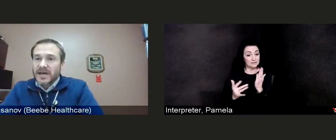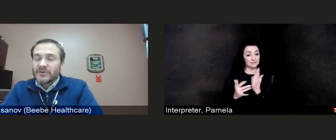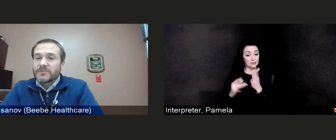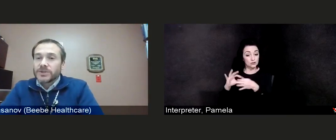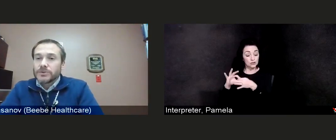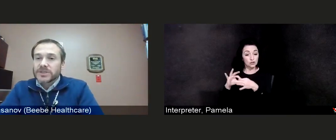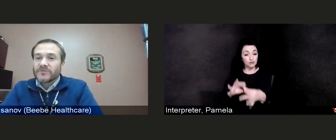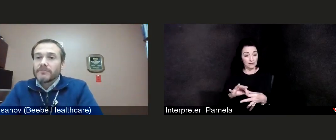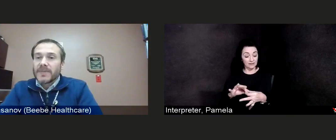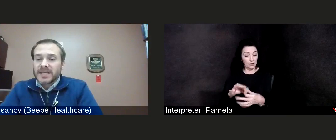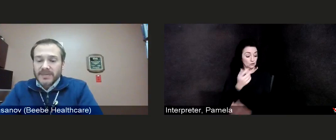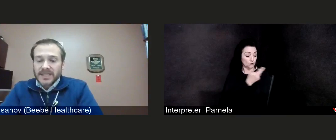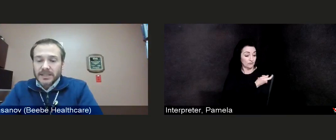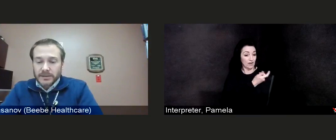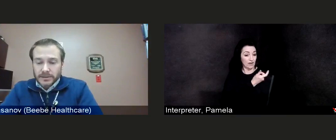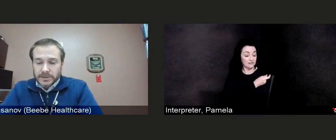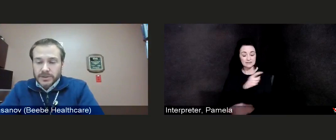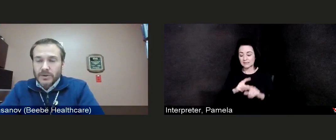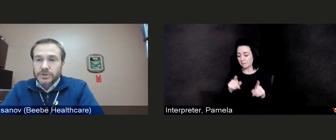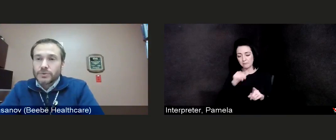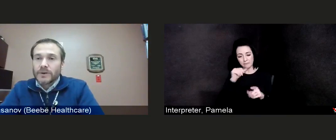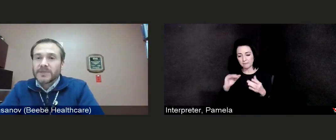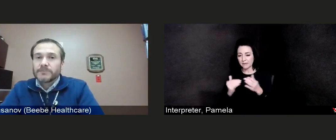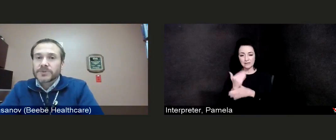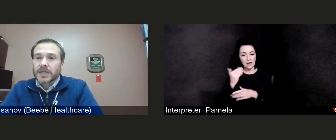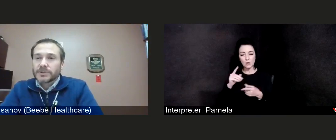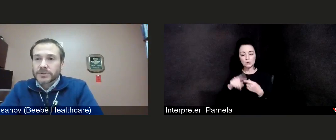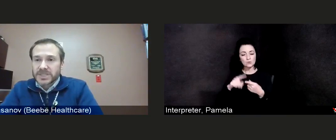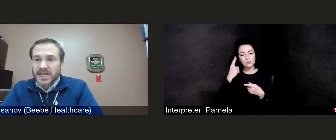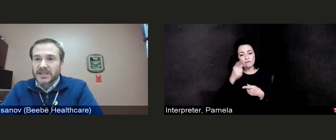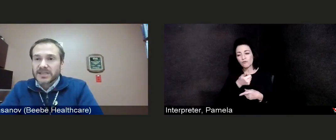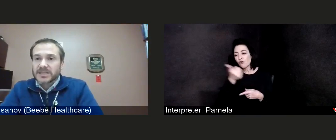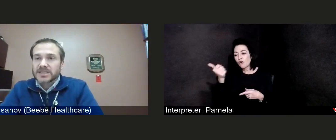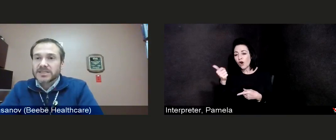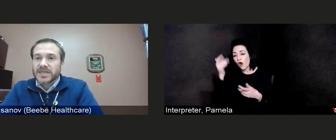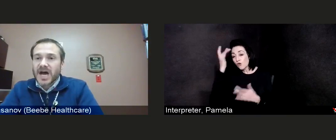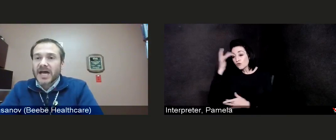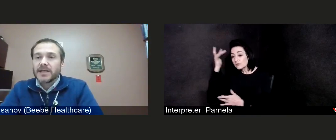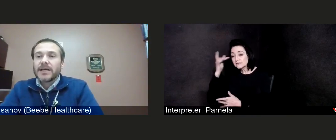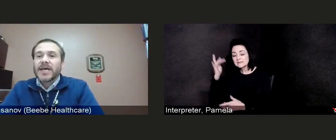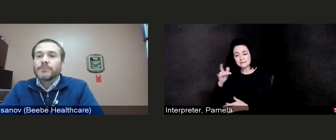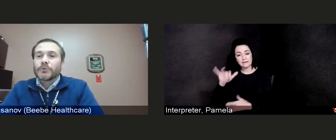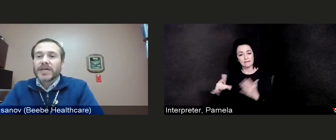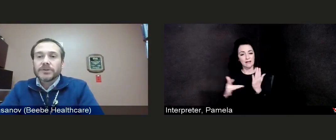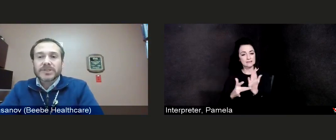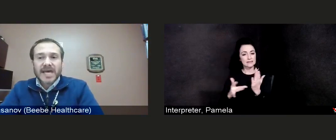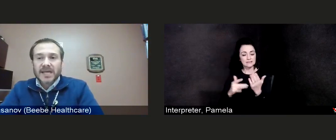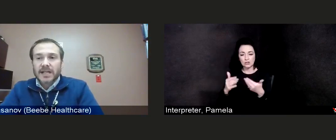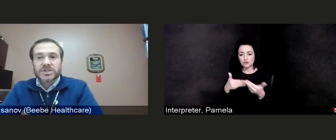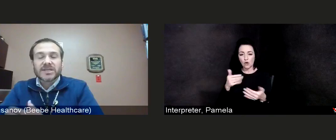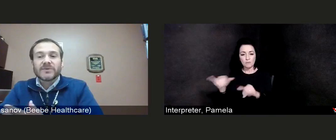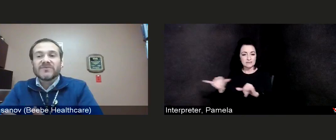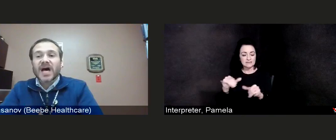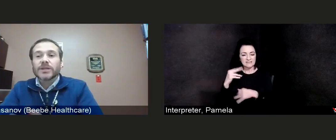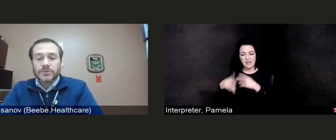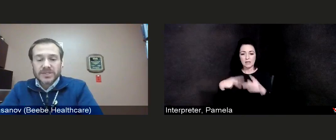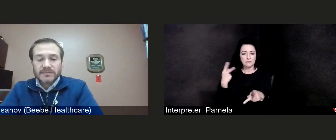that we've been using for many, many years. So I do want people to understand that this is not a brand new technology that we've not used